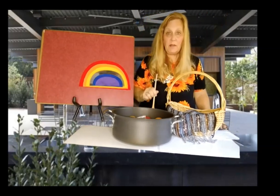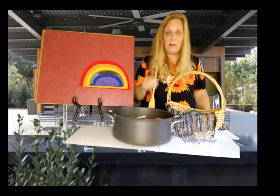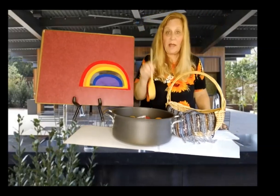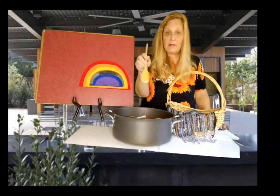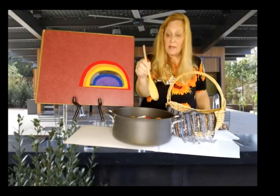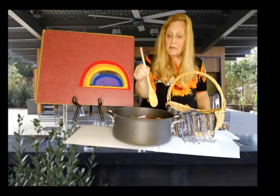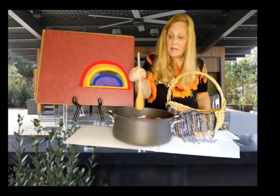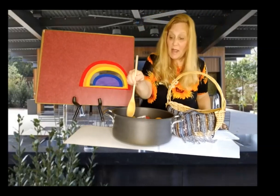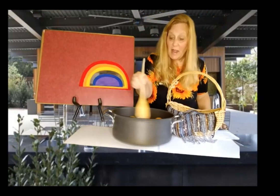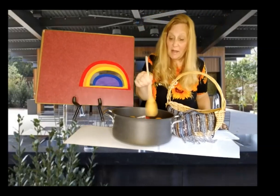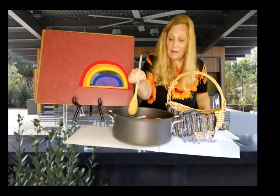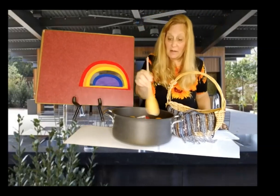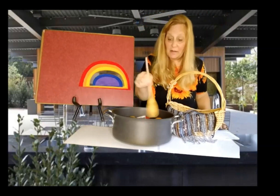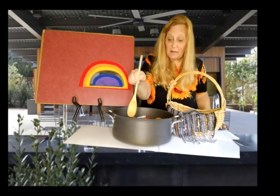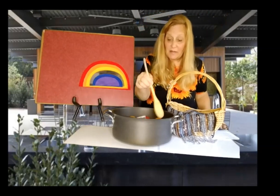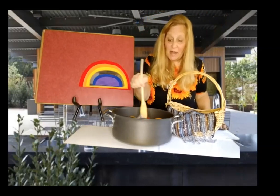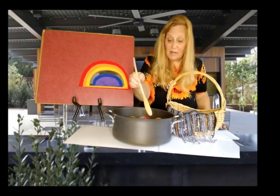Let's take a little taste.